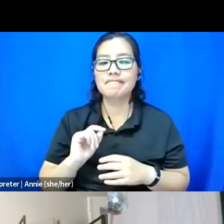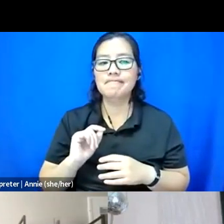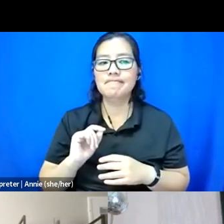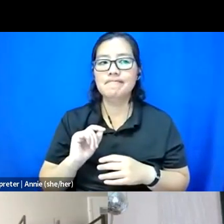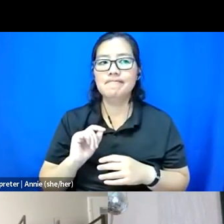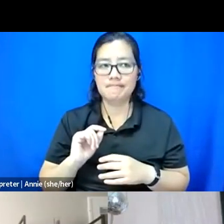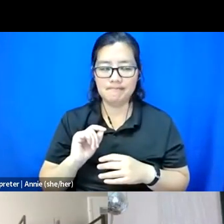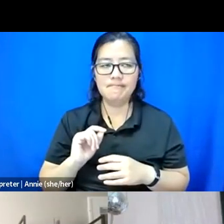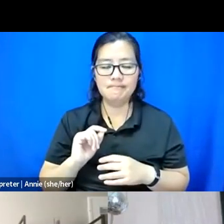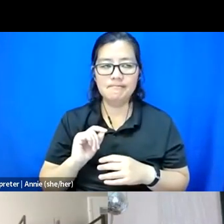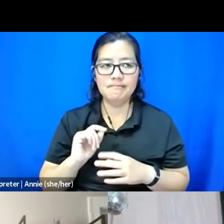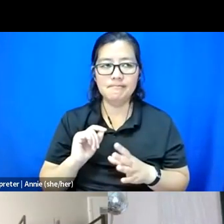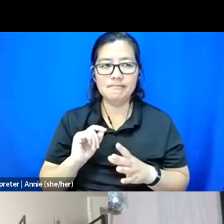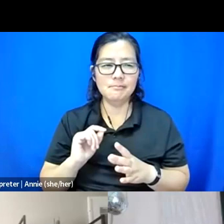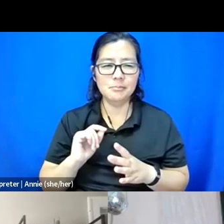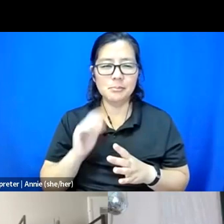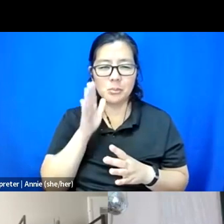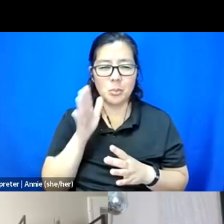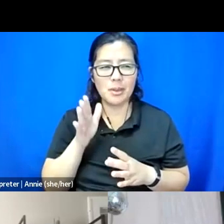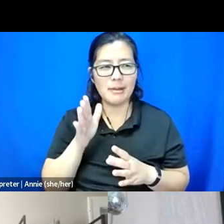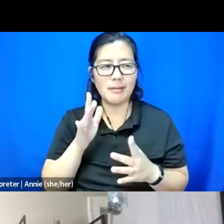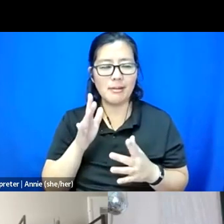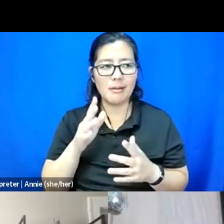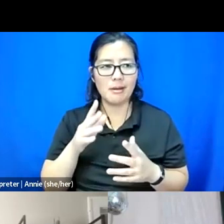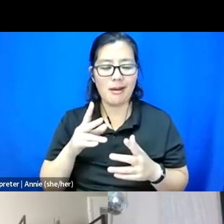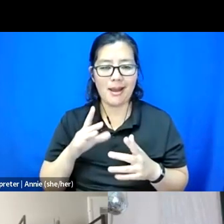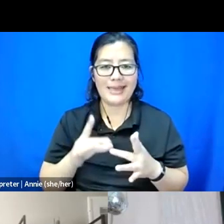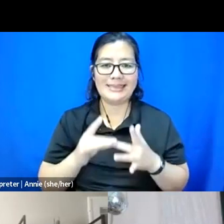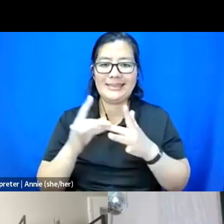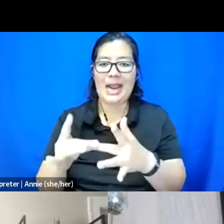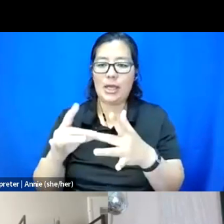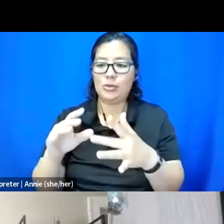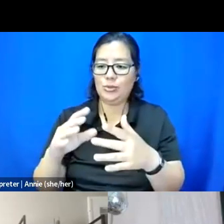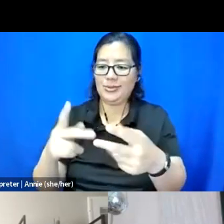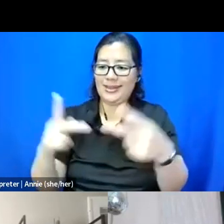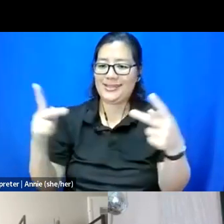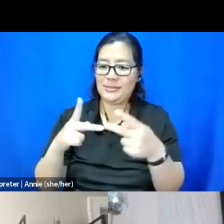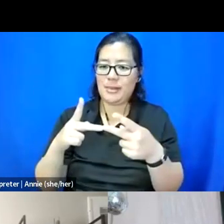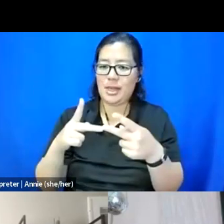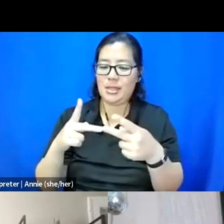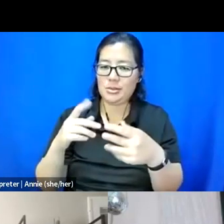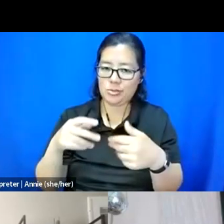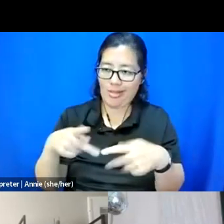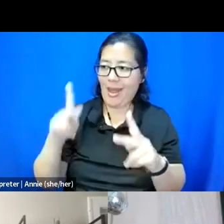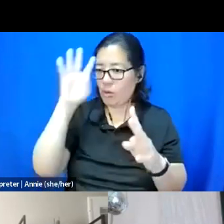to create and get into that space where you let go. So are there some things that you need or something